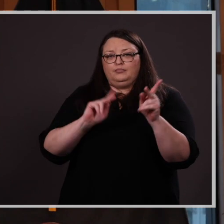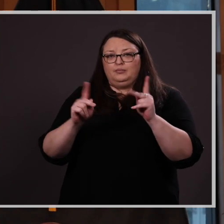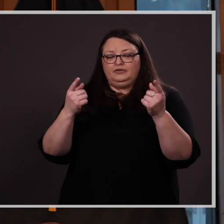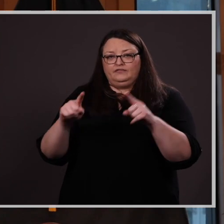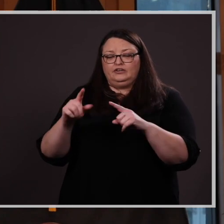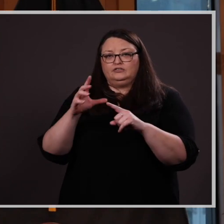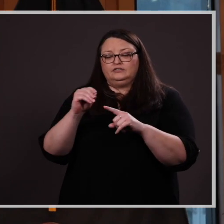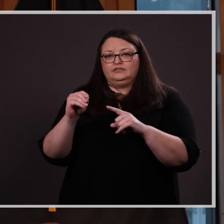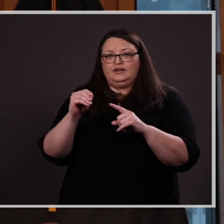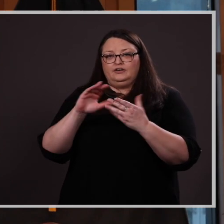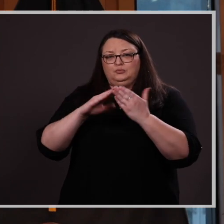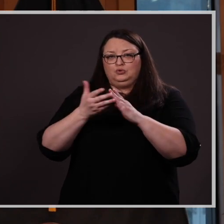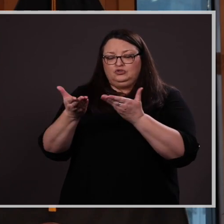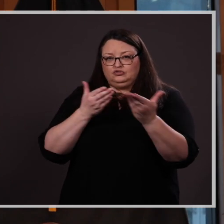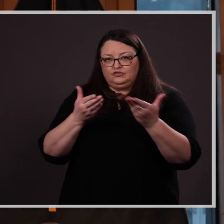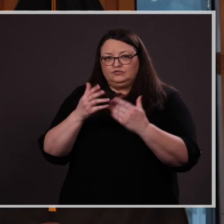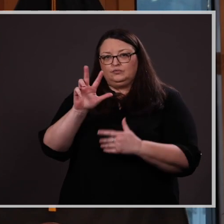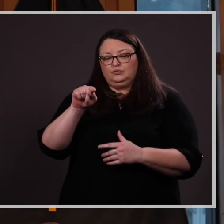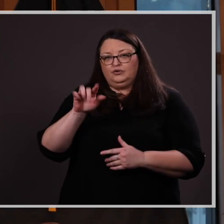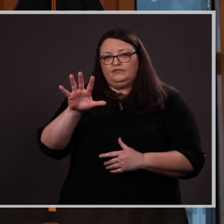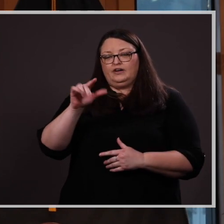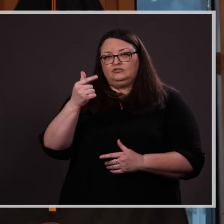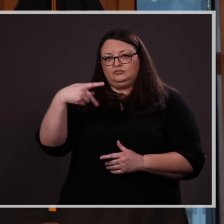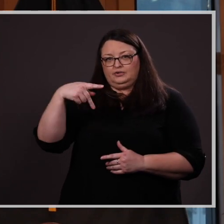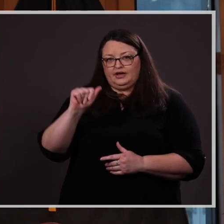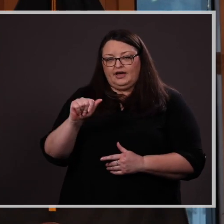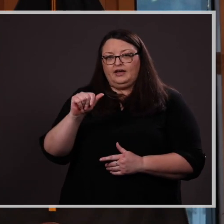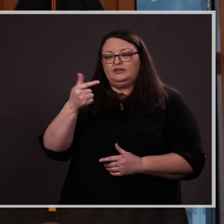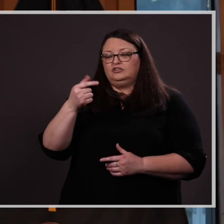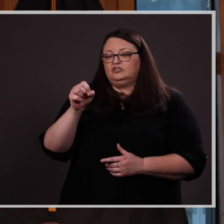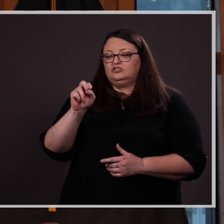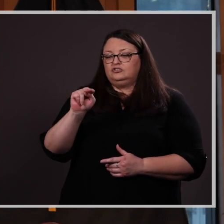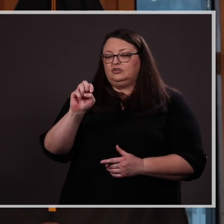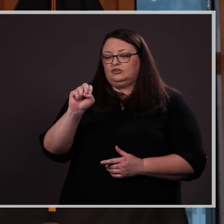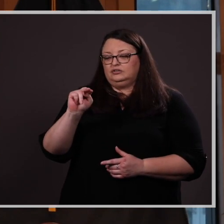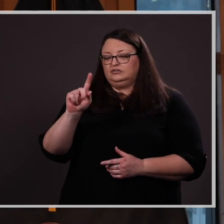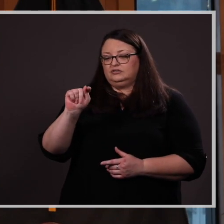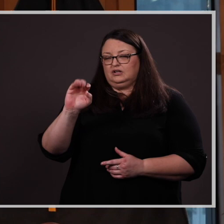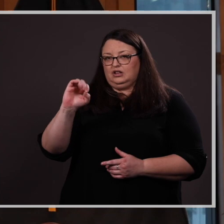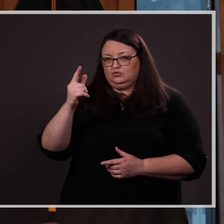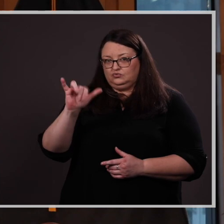grade point average as a Gerontology major with a concentration in Administration and